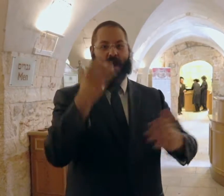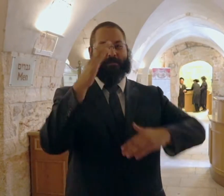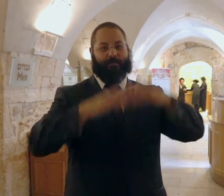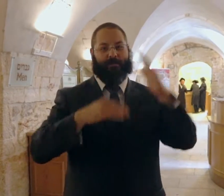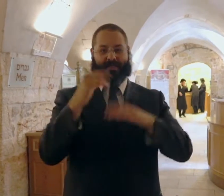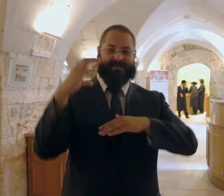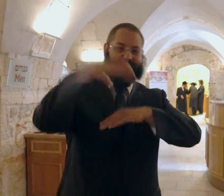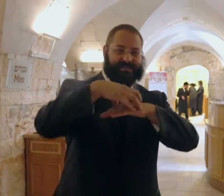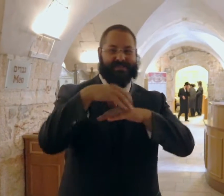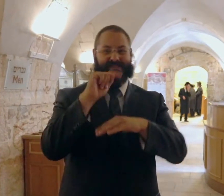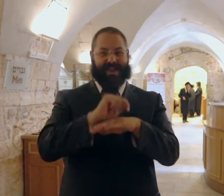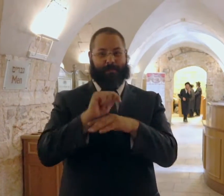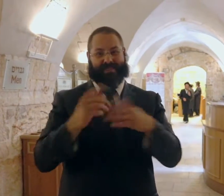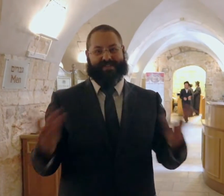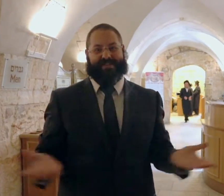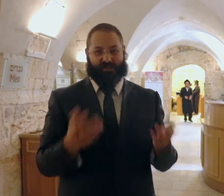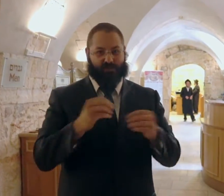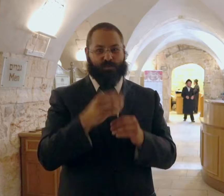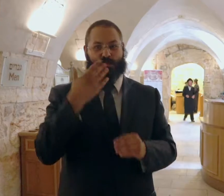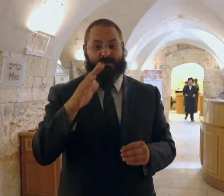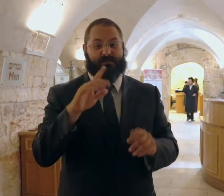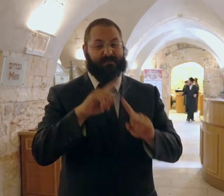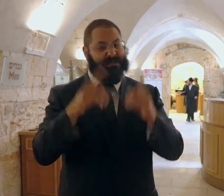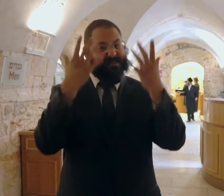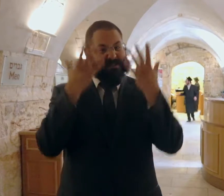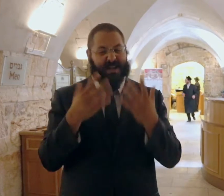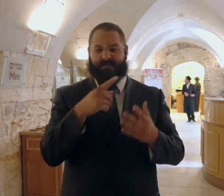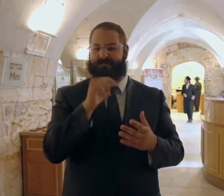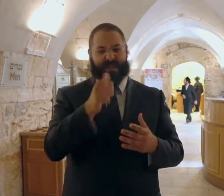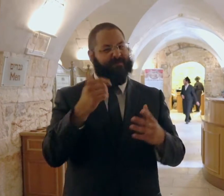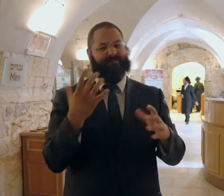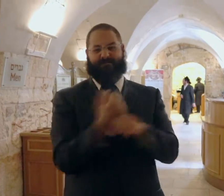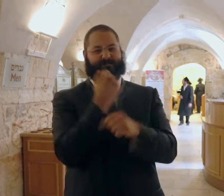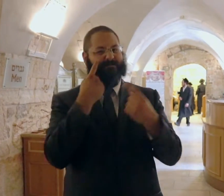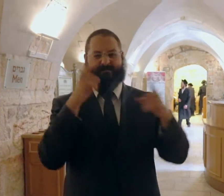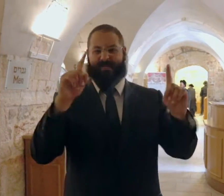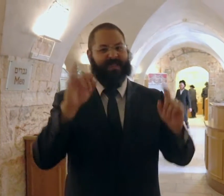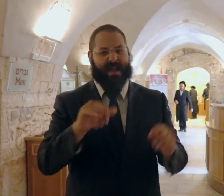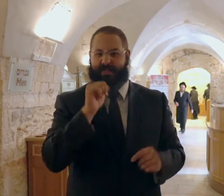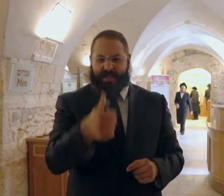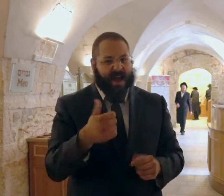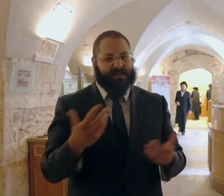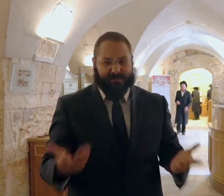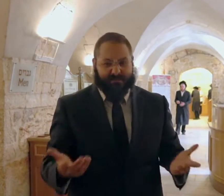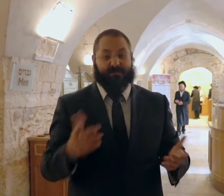He wanted to build the First Temple here in Jerusalem. Unfortunately, he did not merit to see this happen.